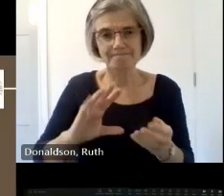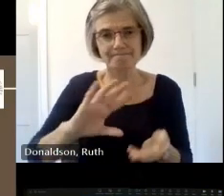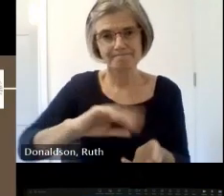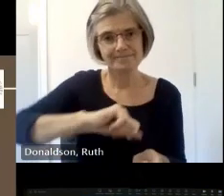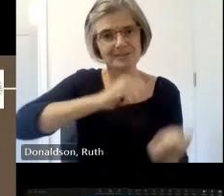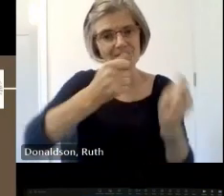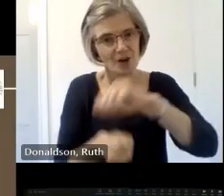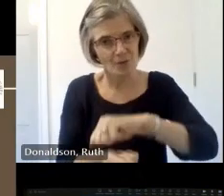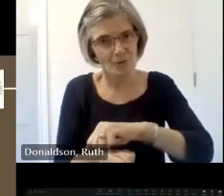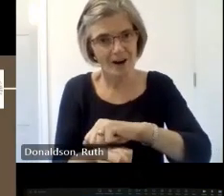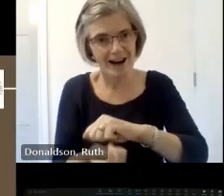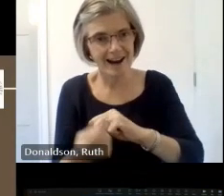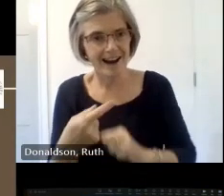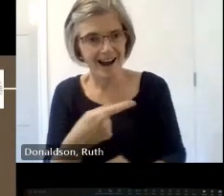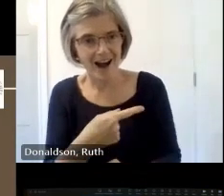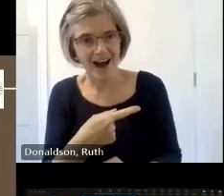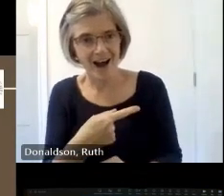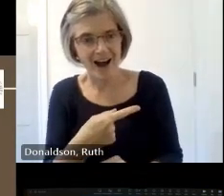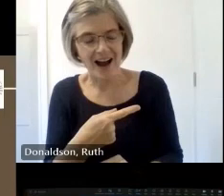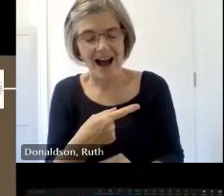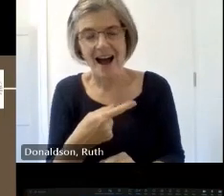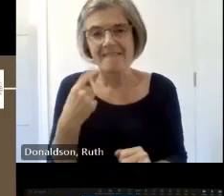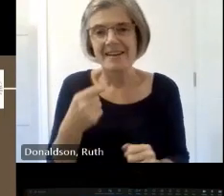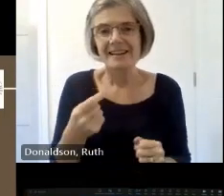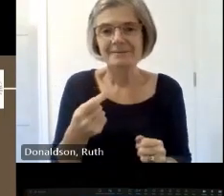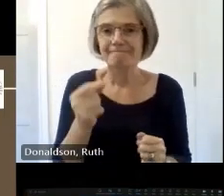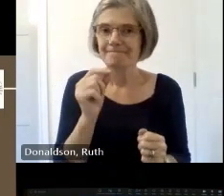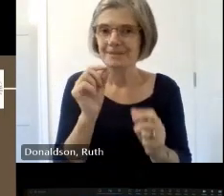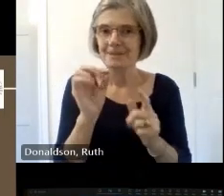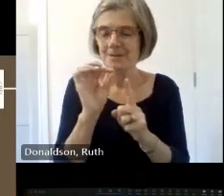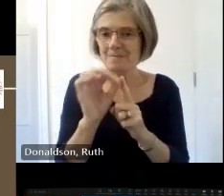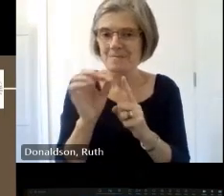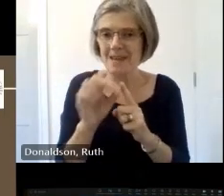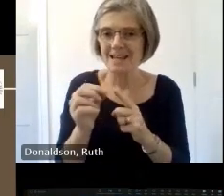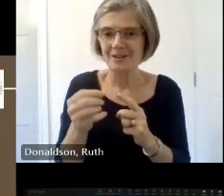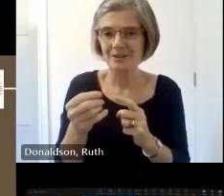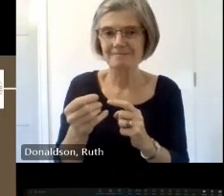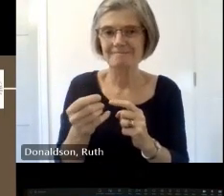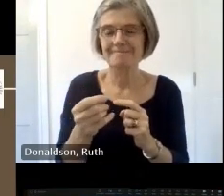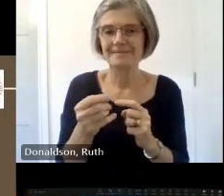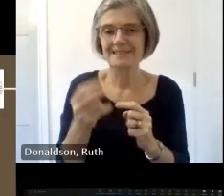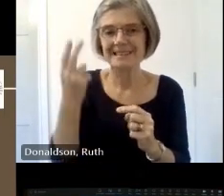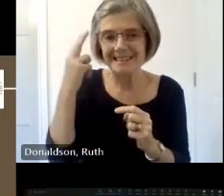the one of them's got a dedication um their arts and crafts obviously um it says gifted to christop